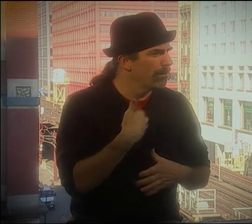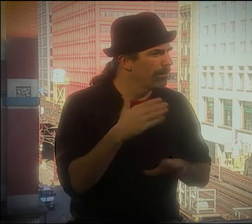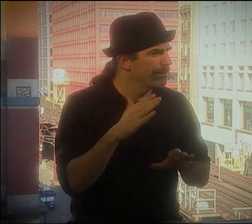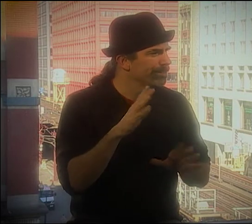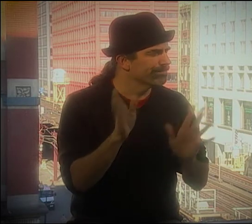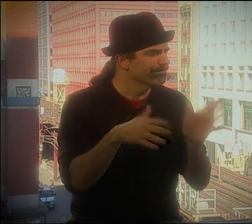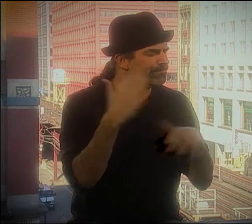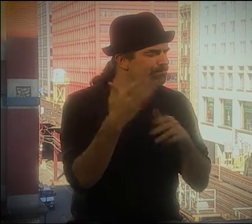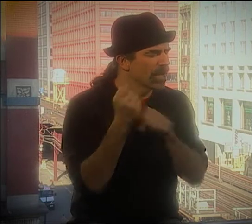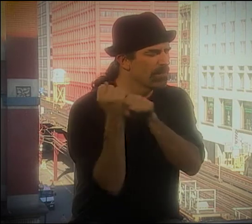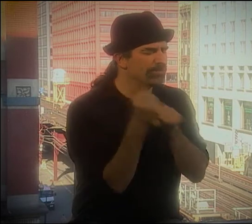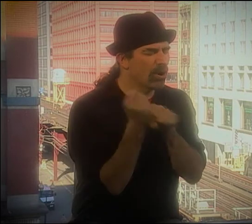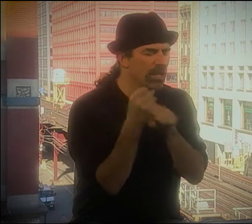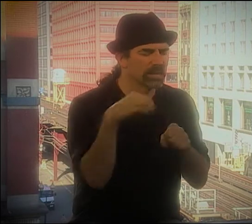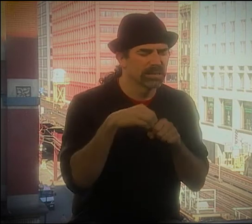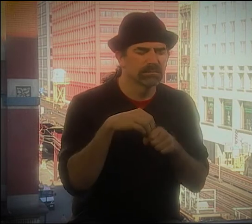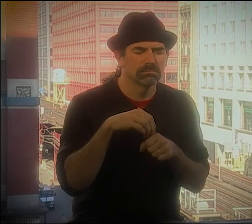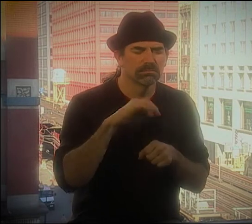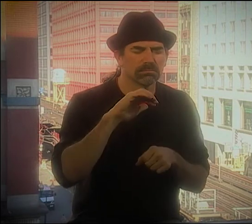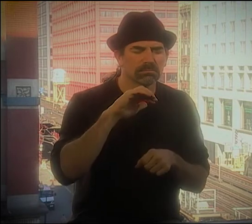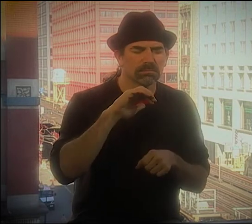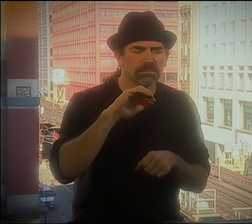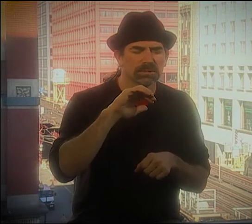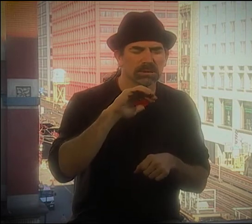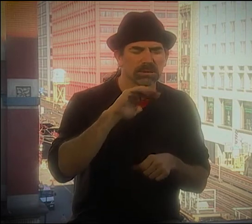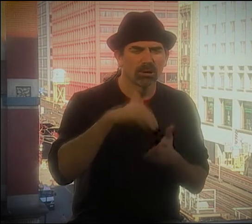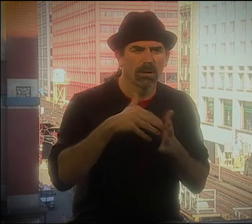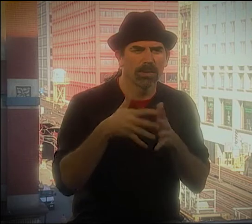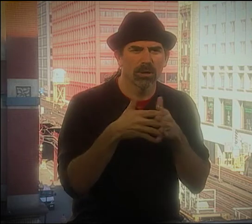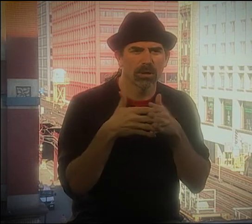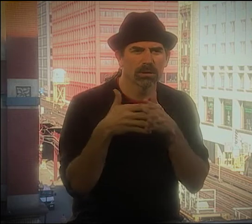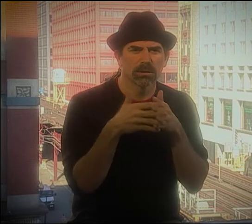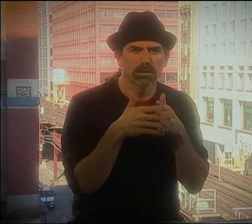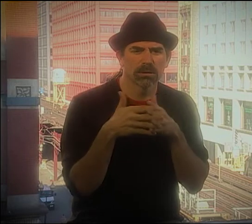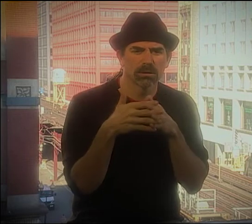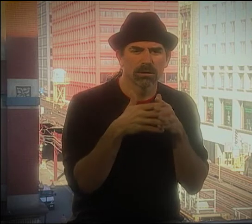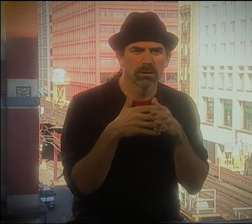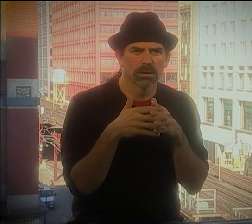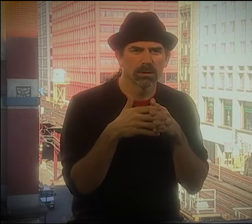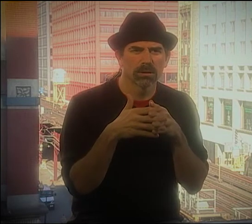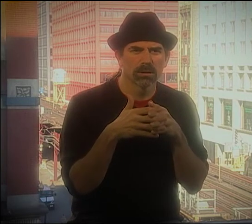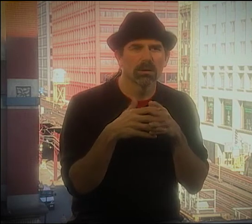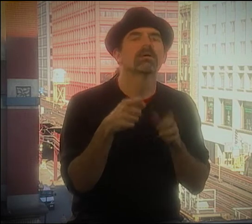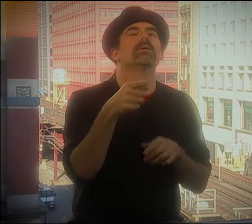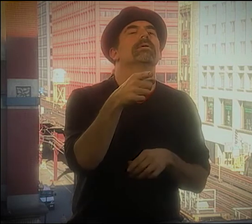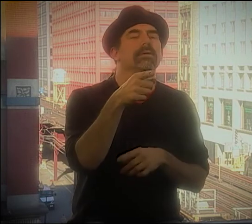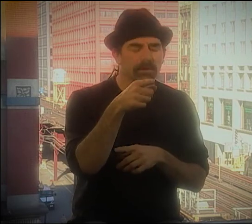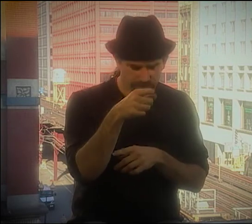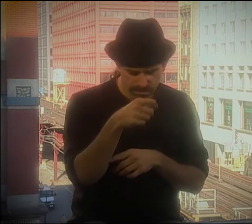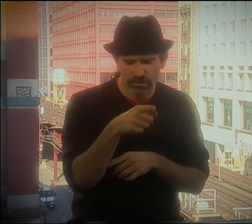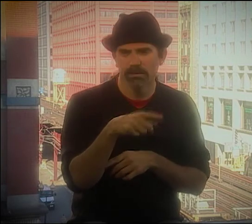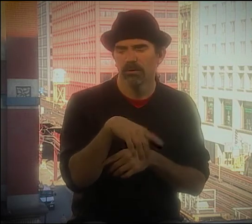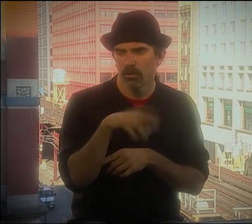WELL, IT'S LIKE I REMEMBER ONE POEM, UM... "BASEBALL IN CENTRAL AMERICA."